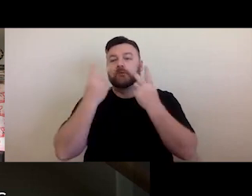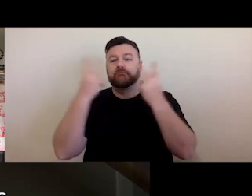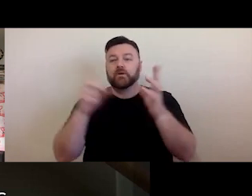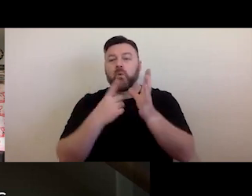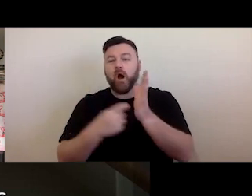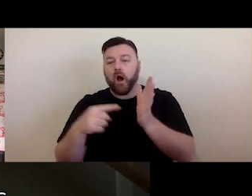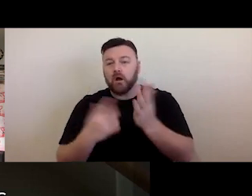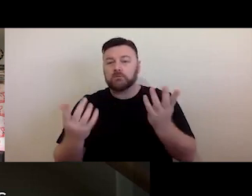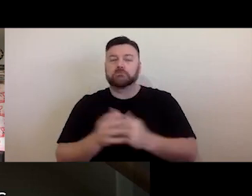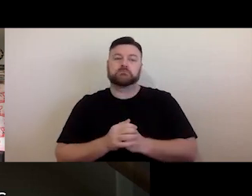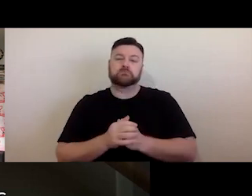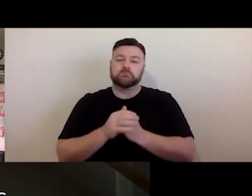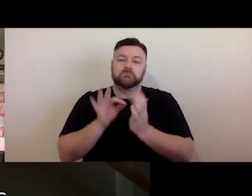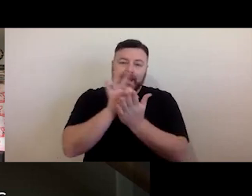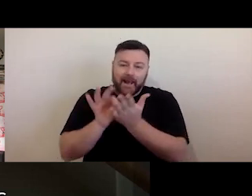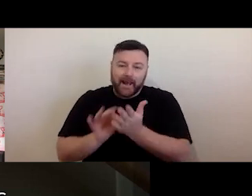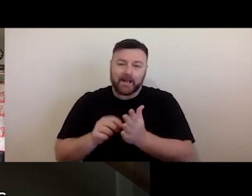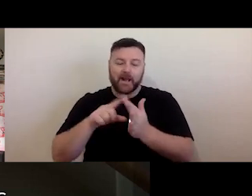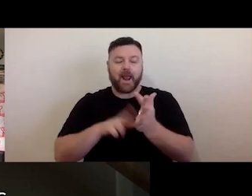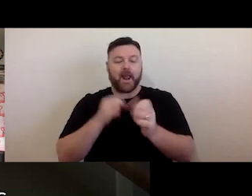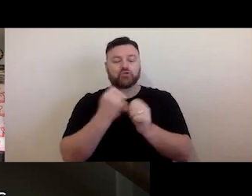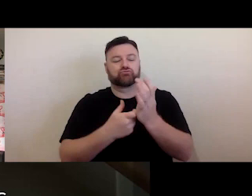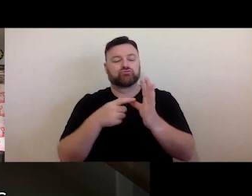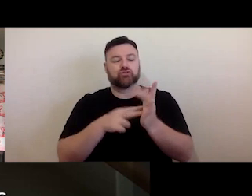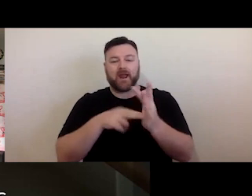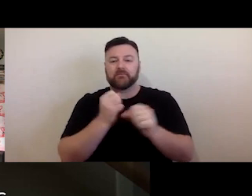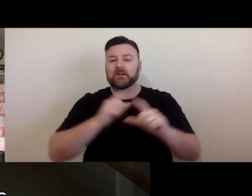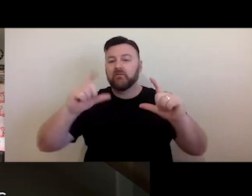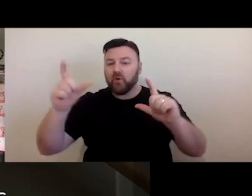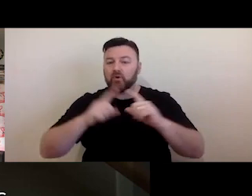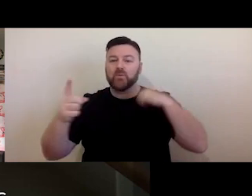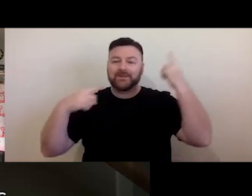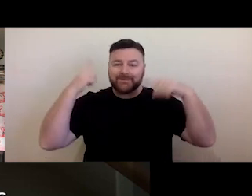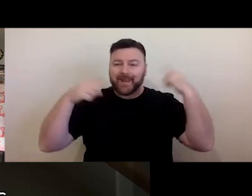engravings, photographs, sound recordings, films. The of what is